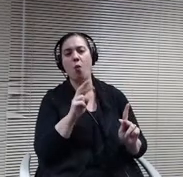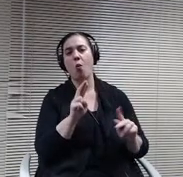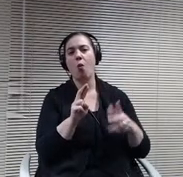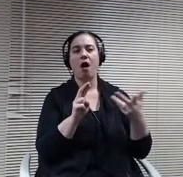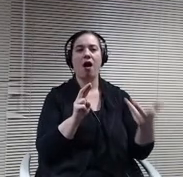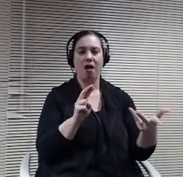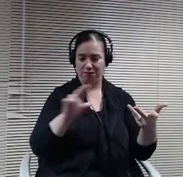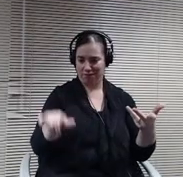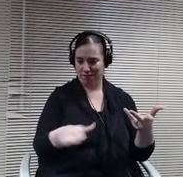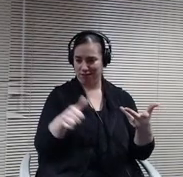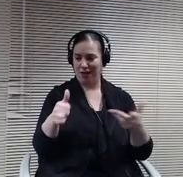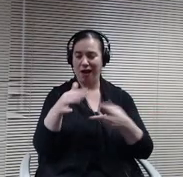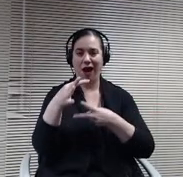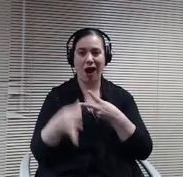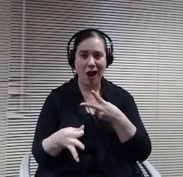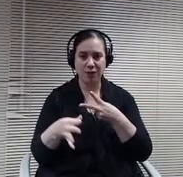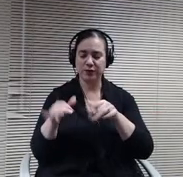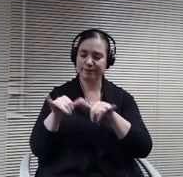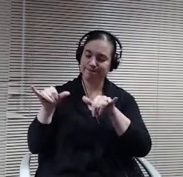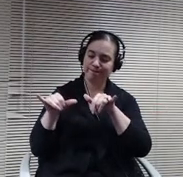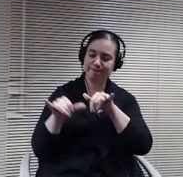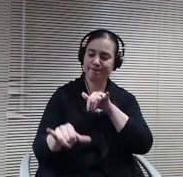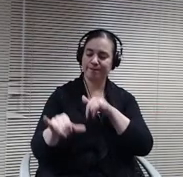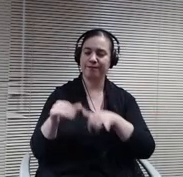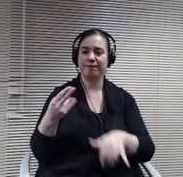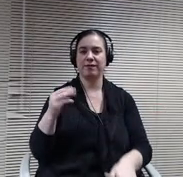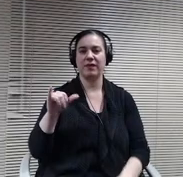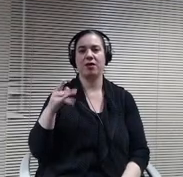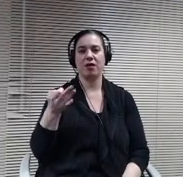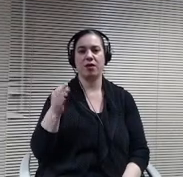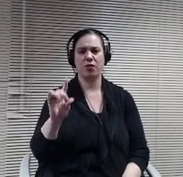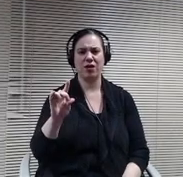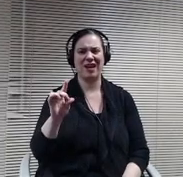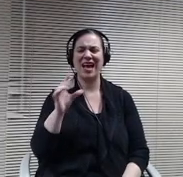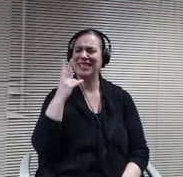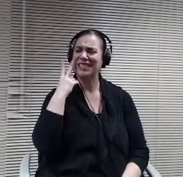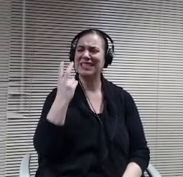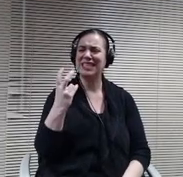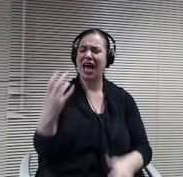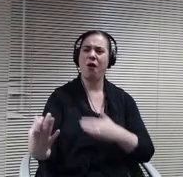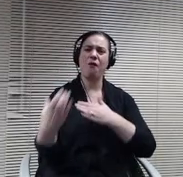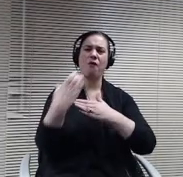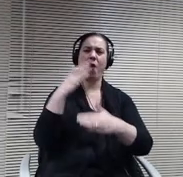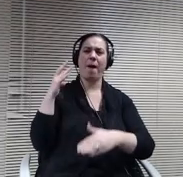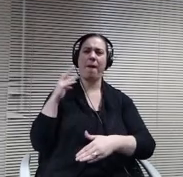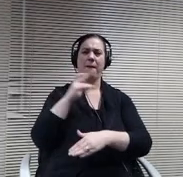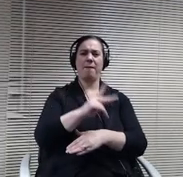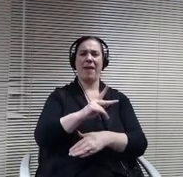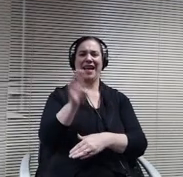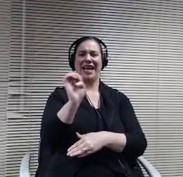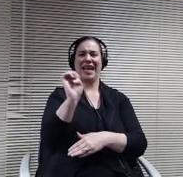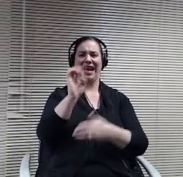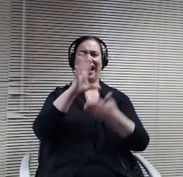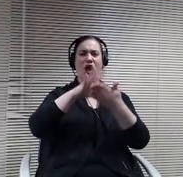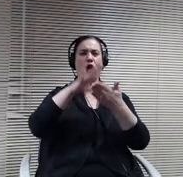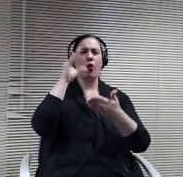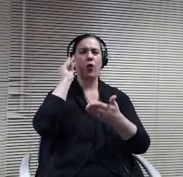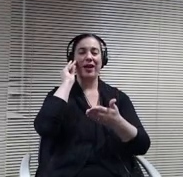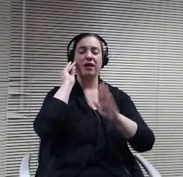doubt that we're going to be forced to go back to elearning anytime soon. That doesn't mean that that that can't